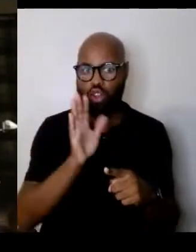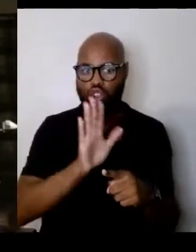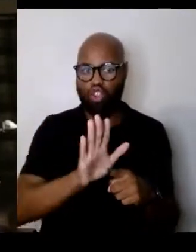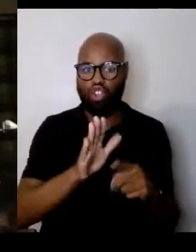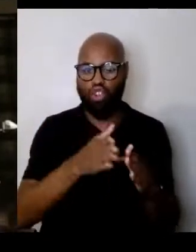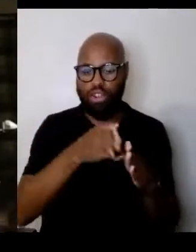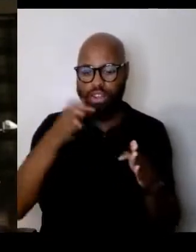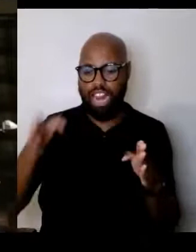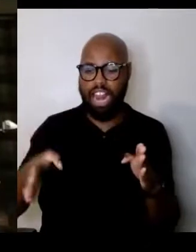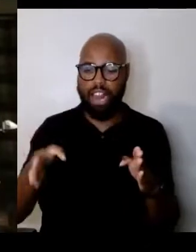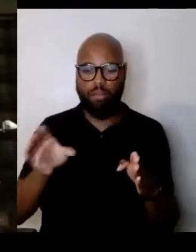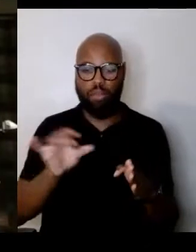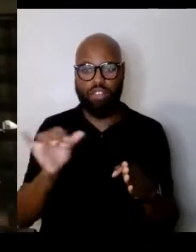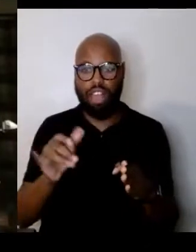and maybe you'll love your neighbor.